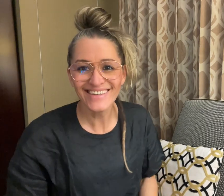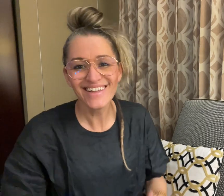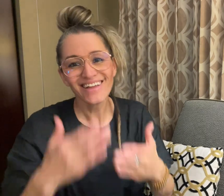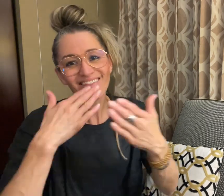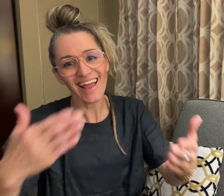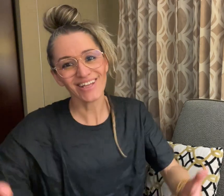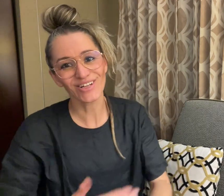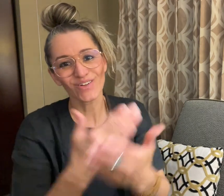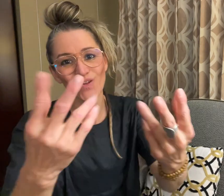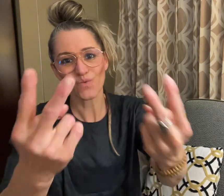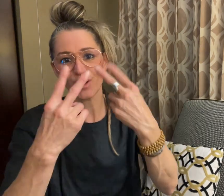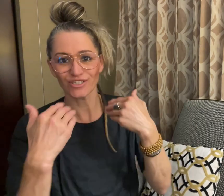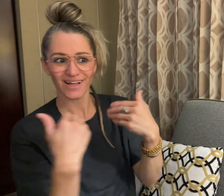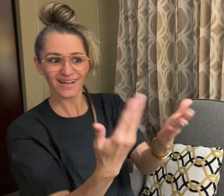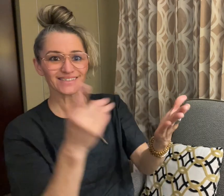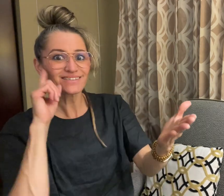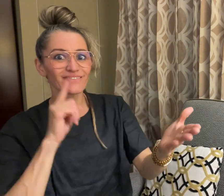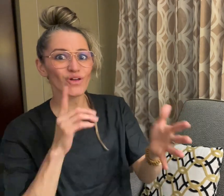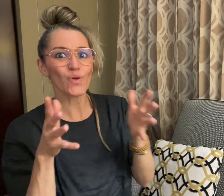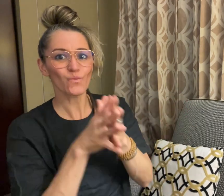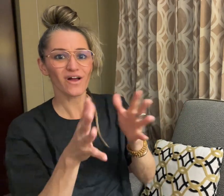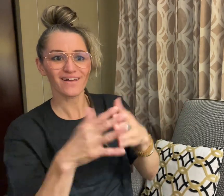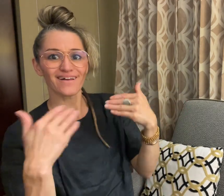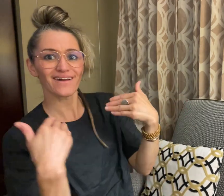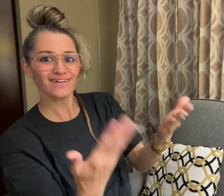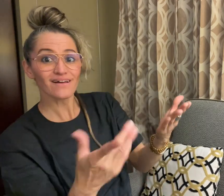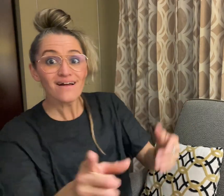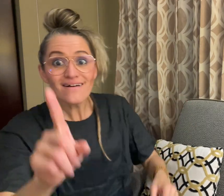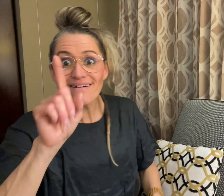Thank you for watching DeafWire!